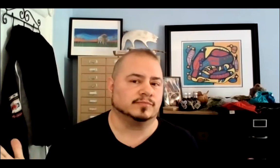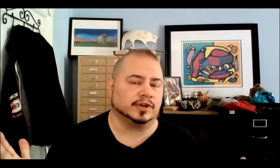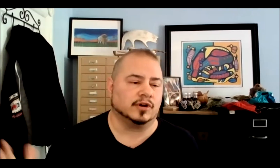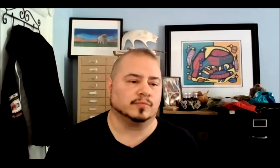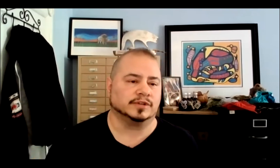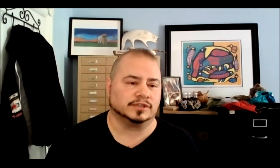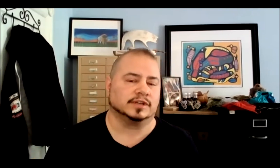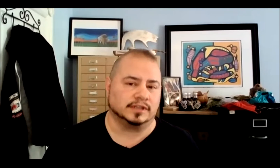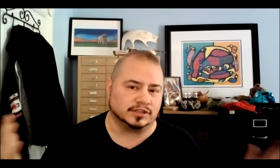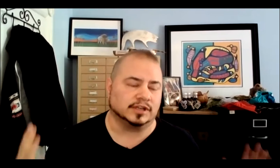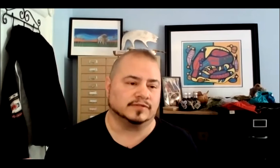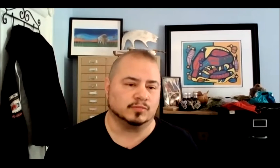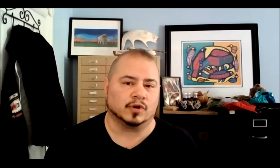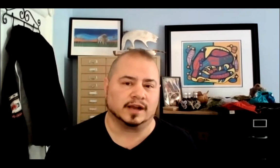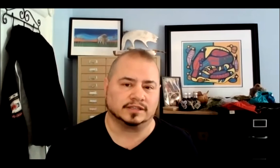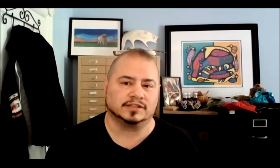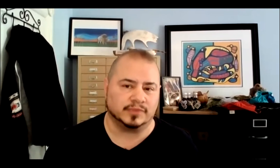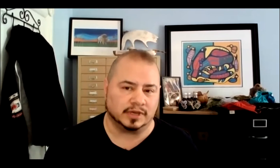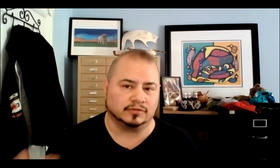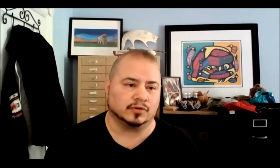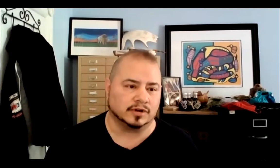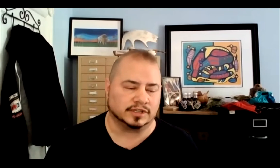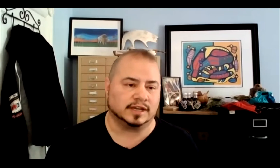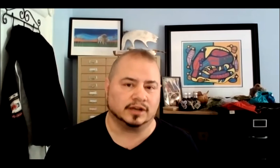bring hope, it's just that it's gonna give us more access to being outdoors and